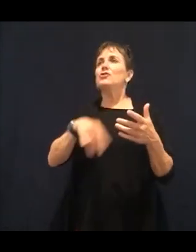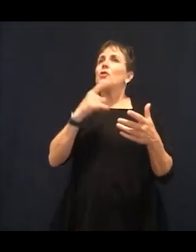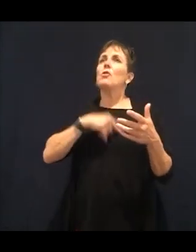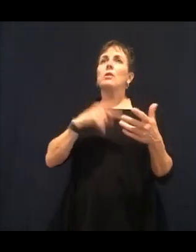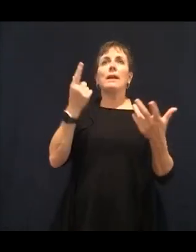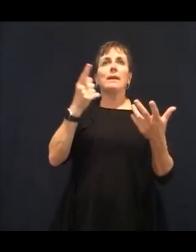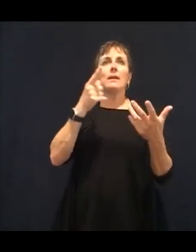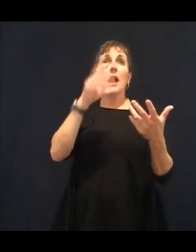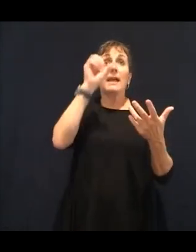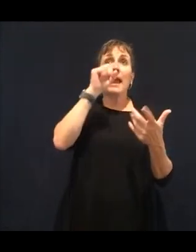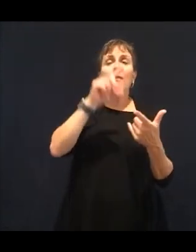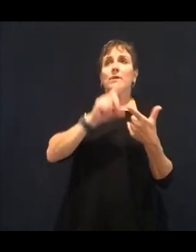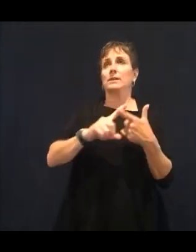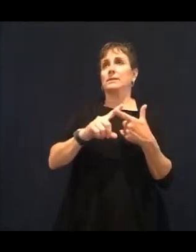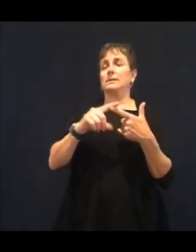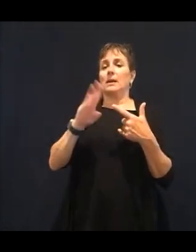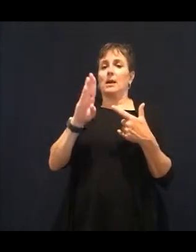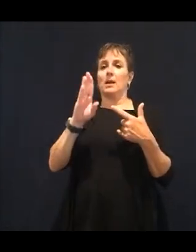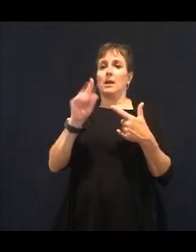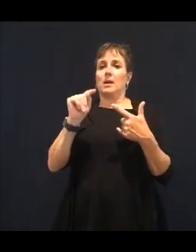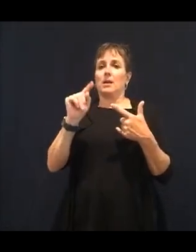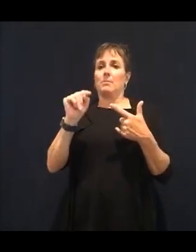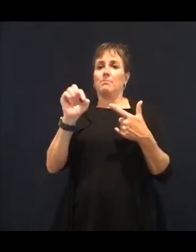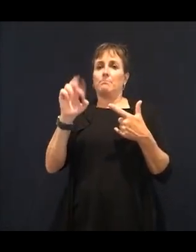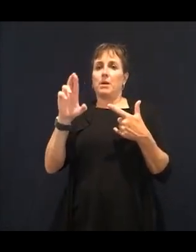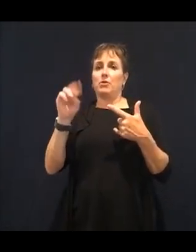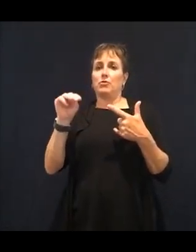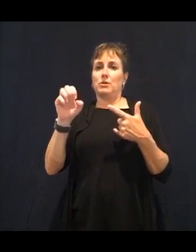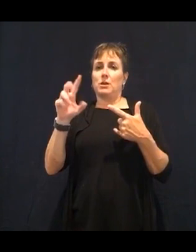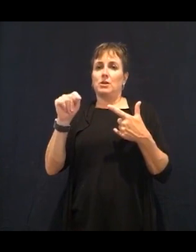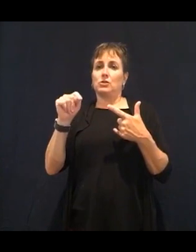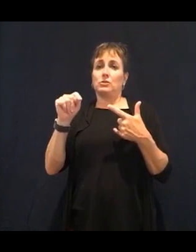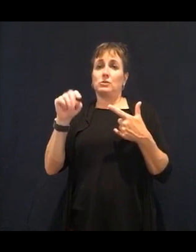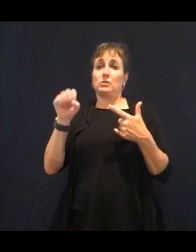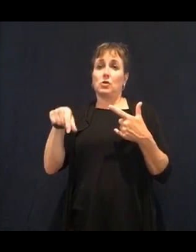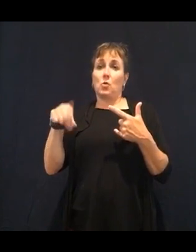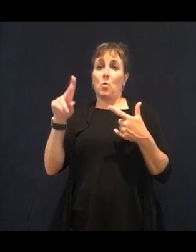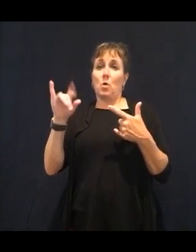and cantaloupe. All of these different kinds of foods, pigmentation